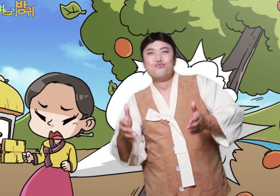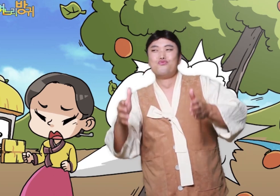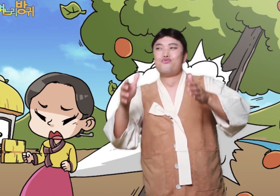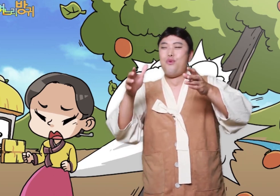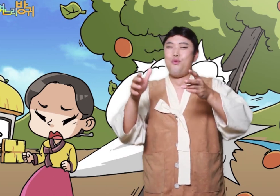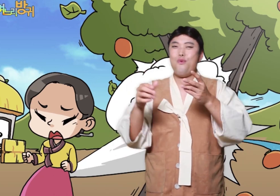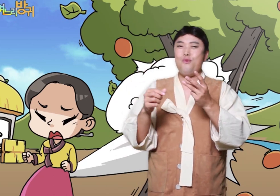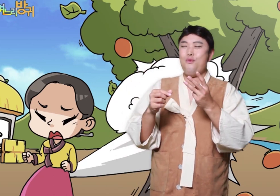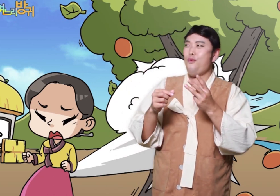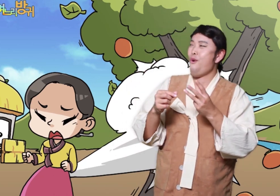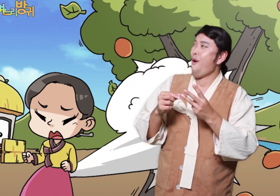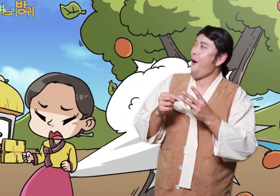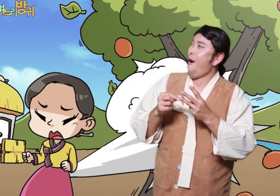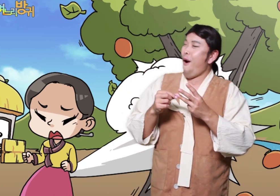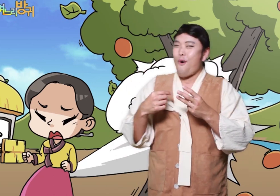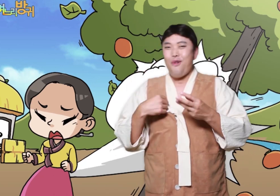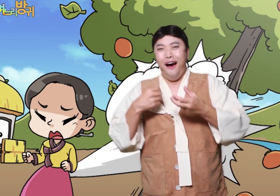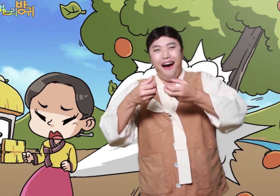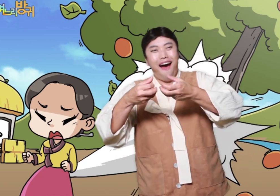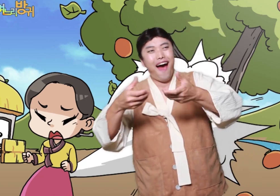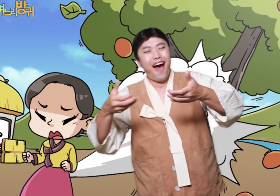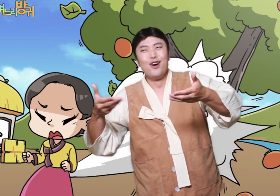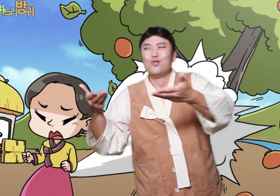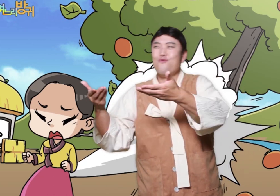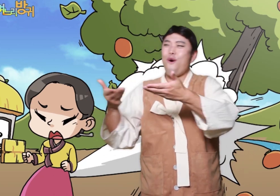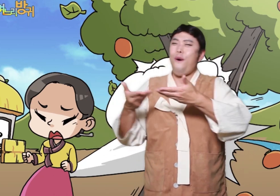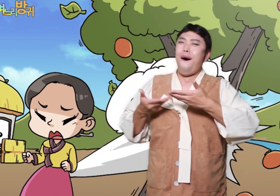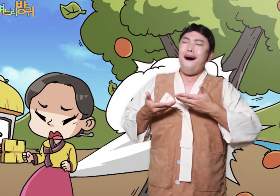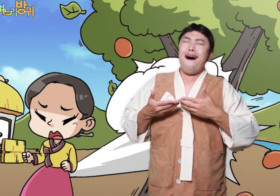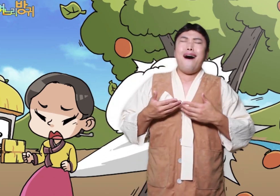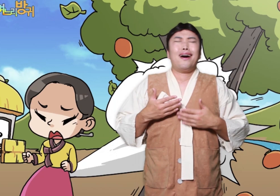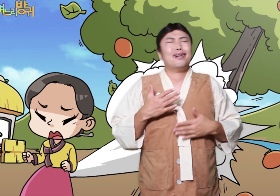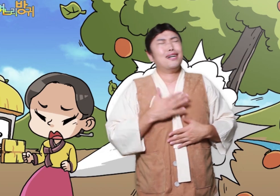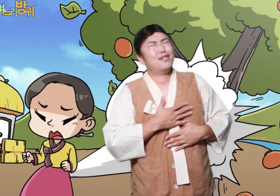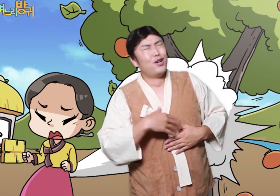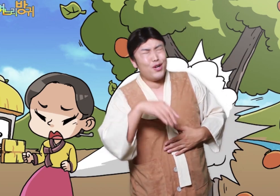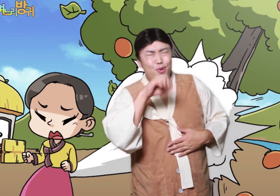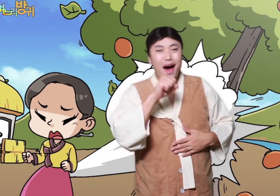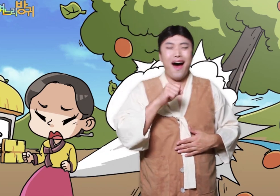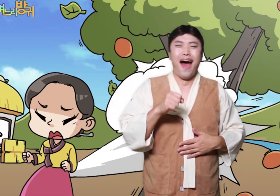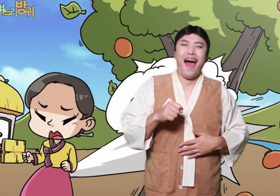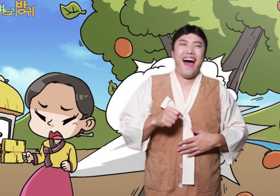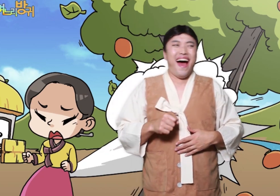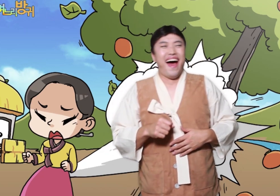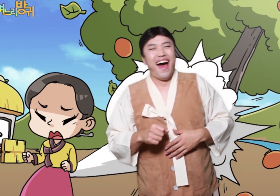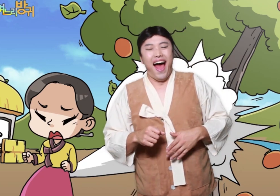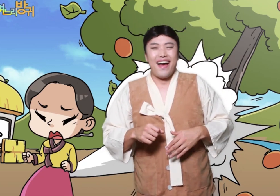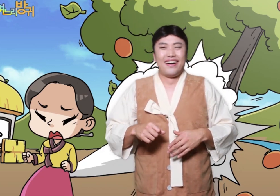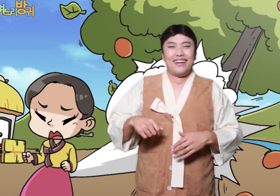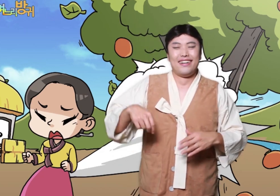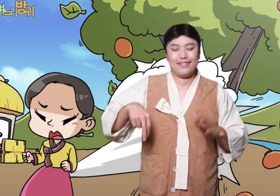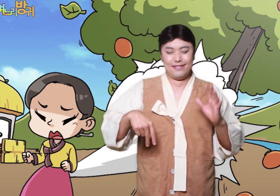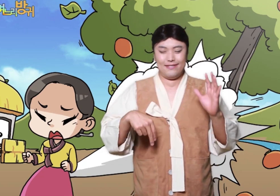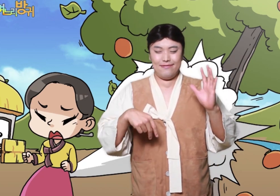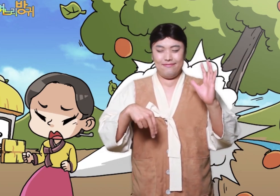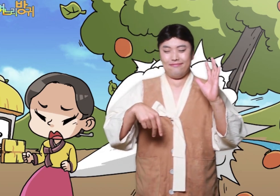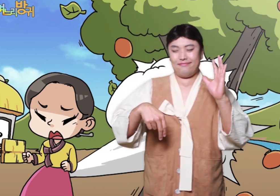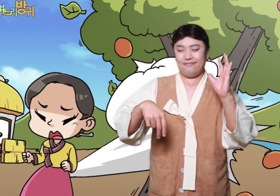People looked at me startled. My daughter's belly started to signal.